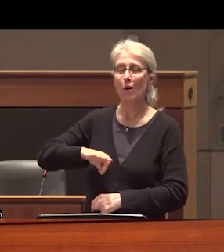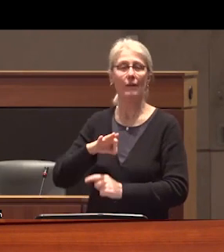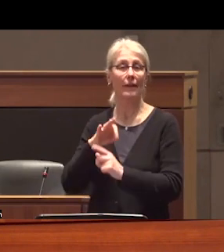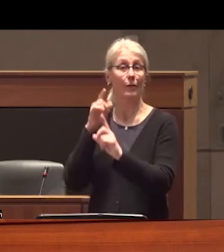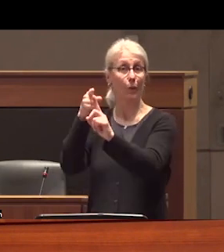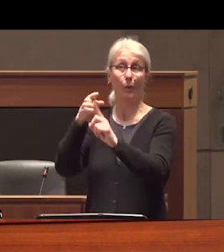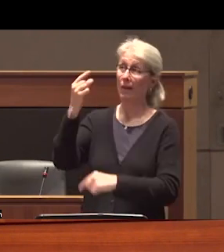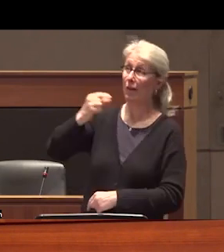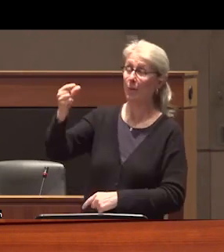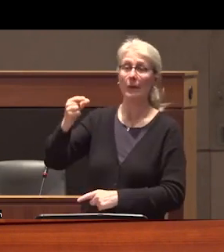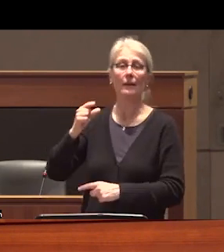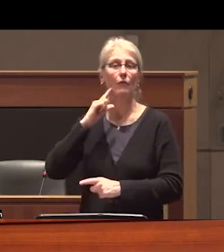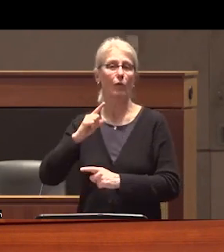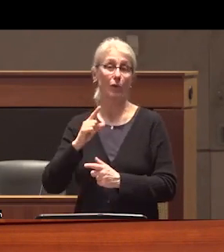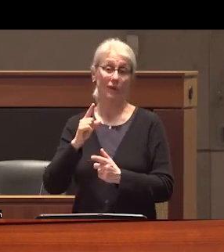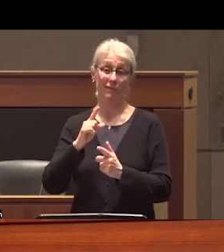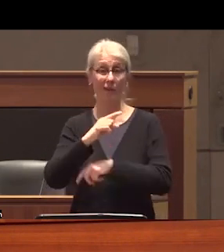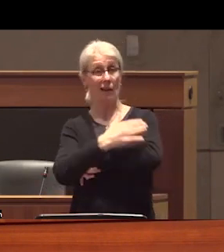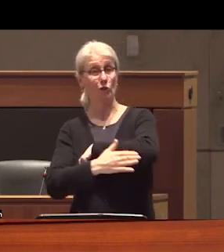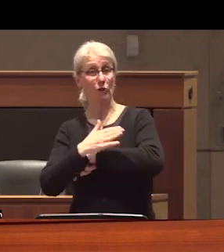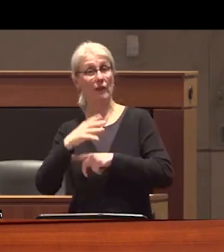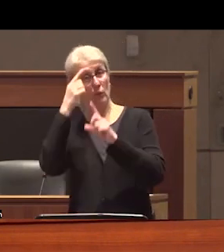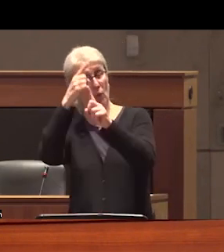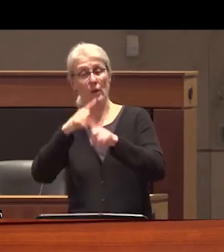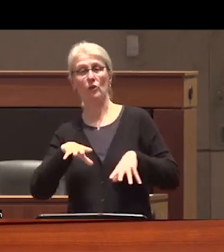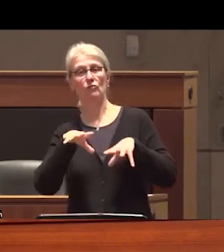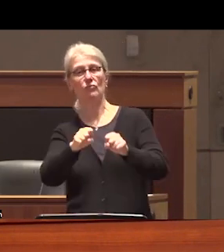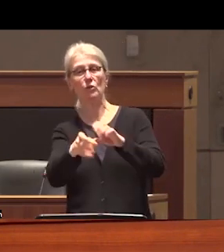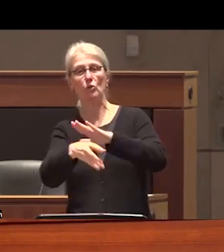of government in a nation state that was founded on Stolen land and that actively participates in